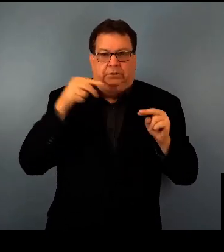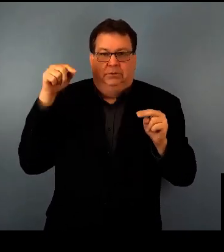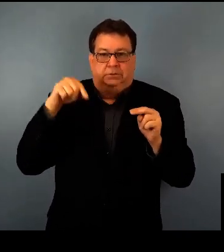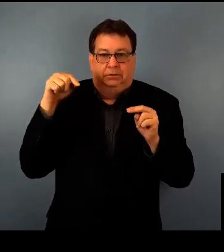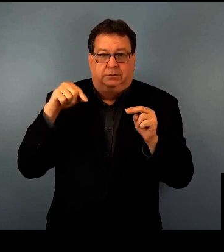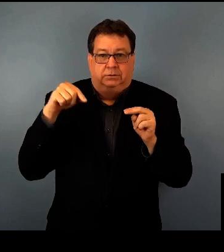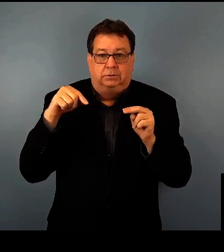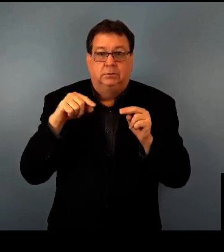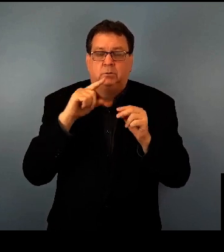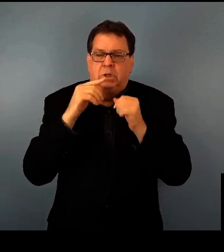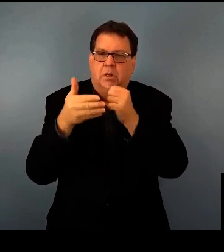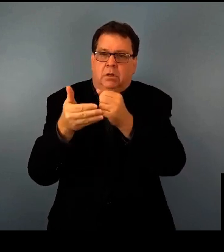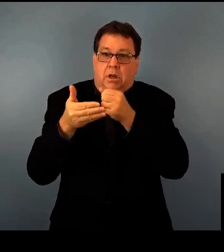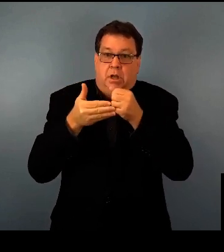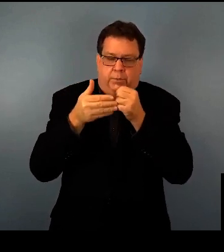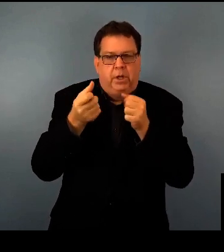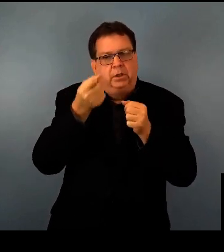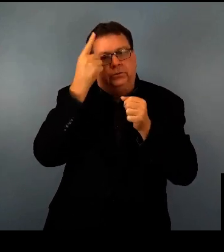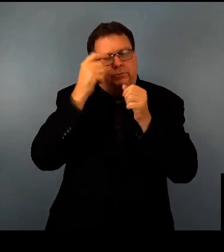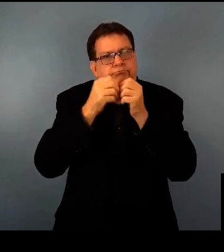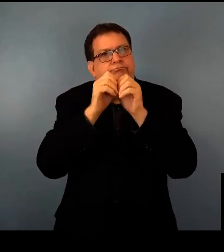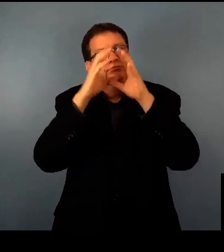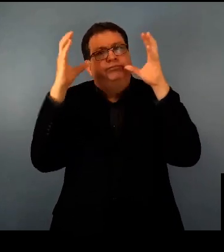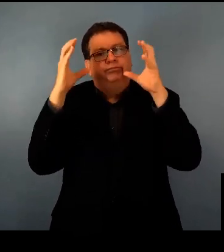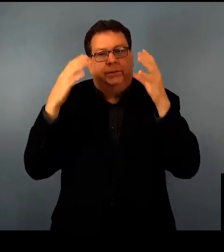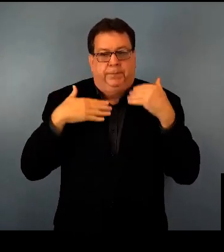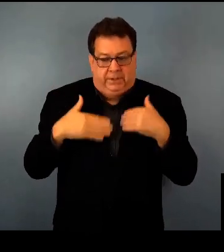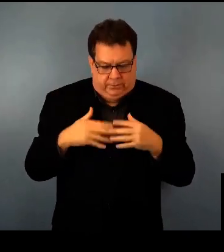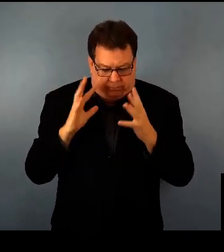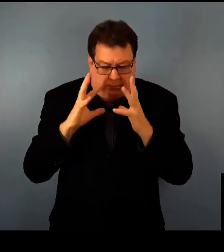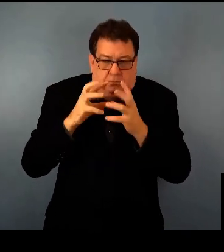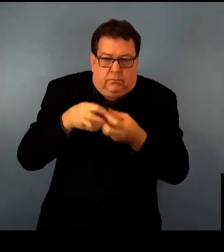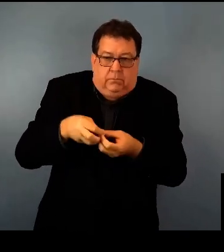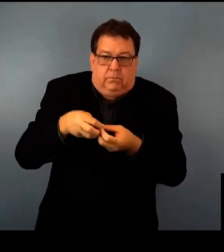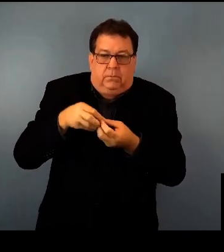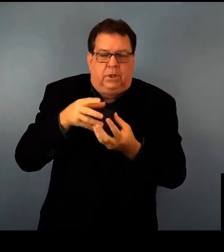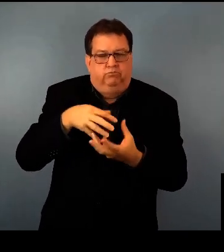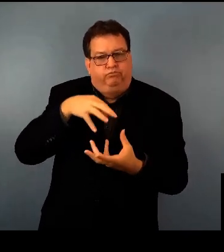encodes instructions for use in chemical building blocks to assemble a functional molecule.